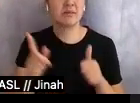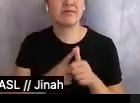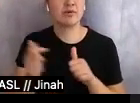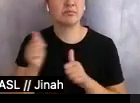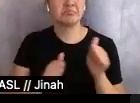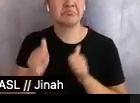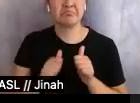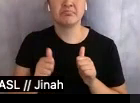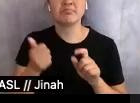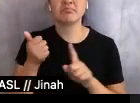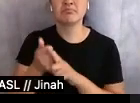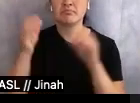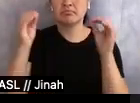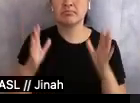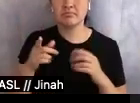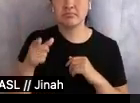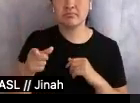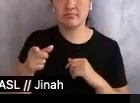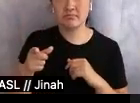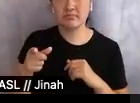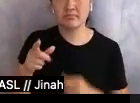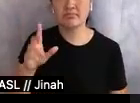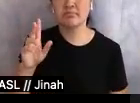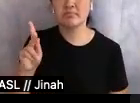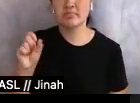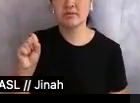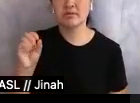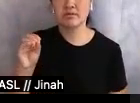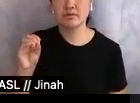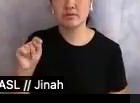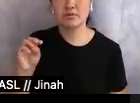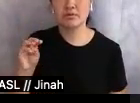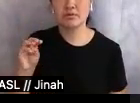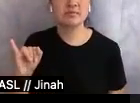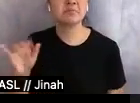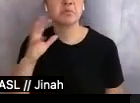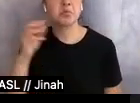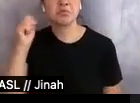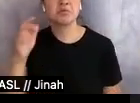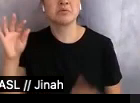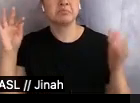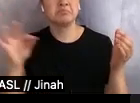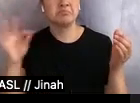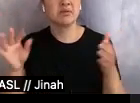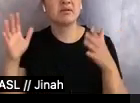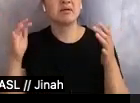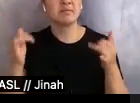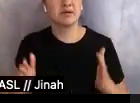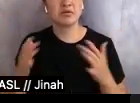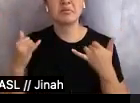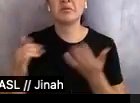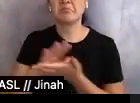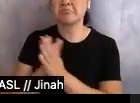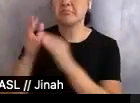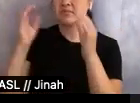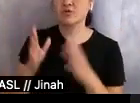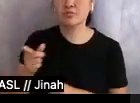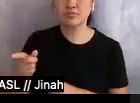is Shizuka Satomi, who is an older violin player, who is now a teacher, and also has a side business